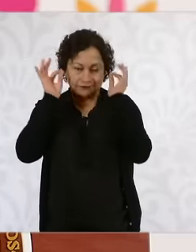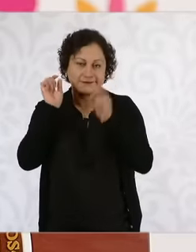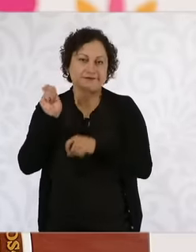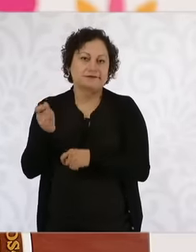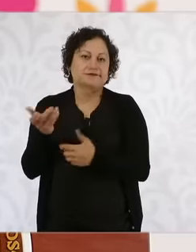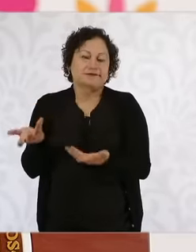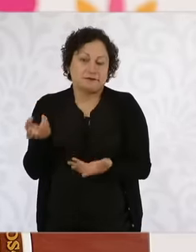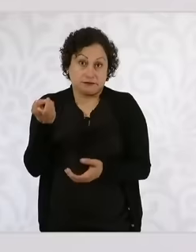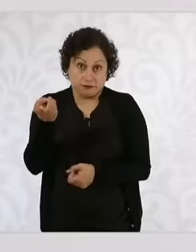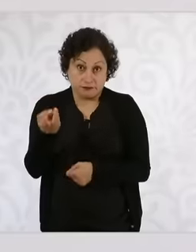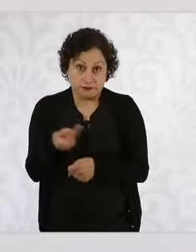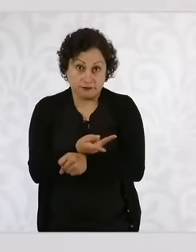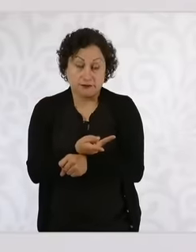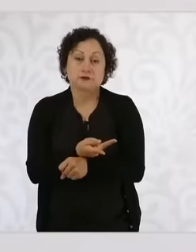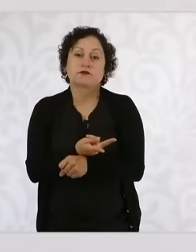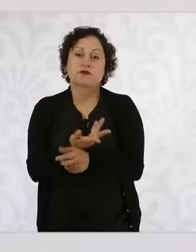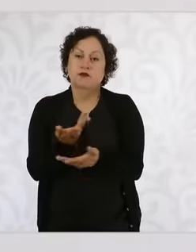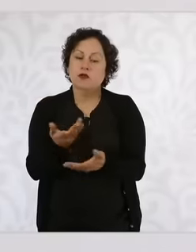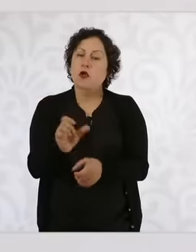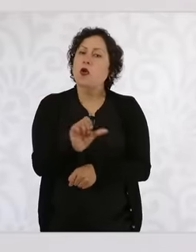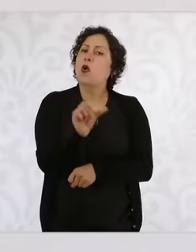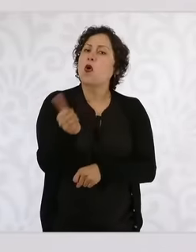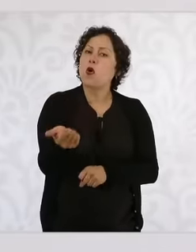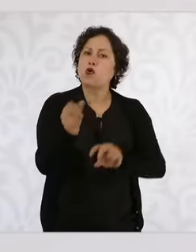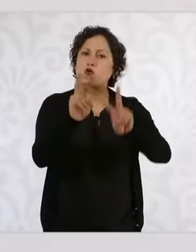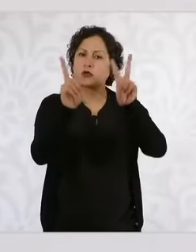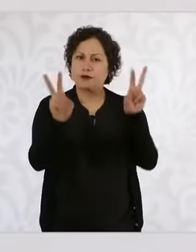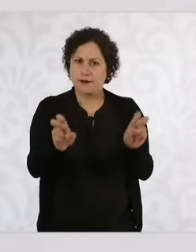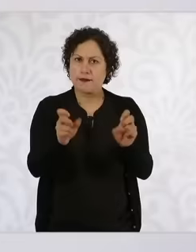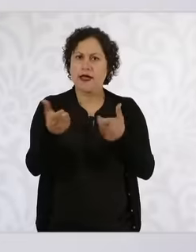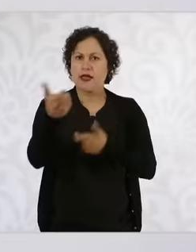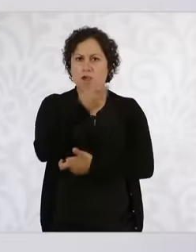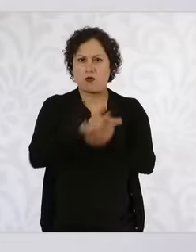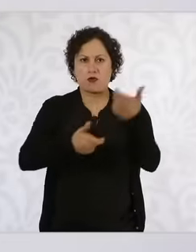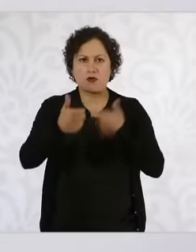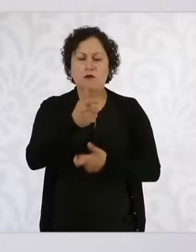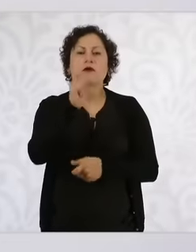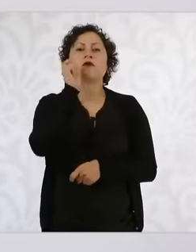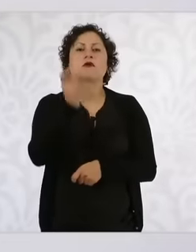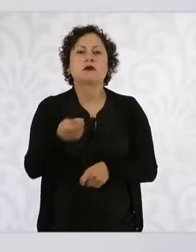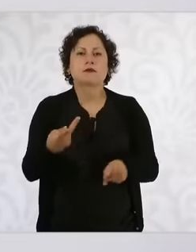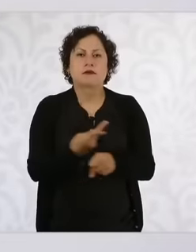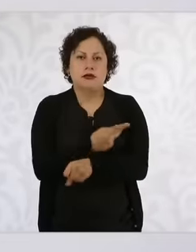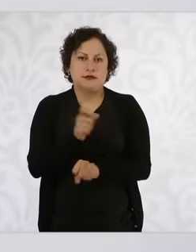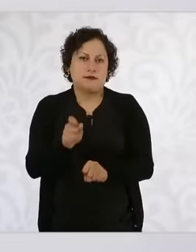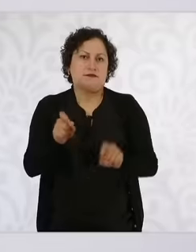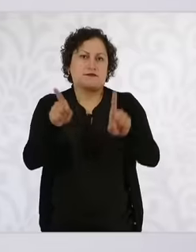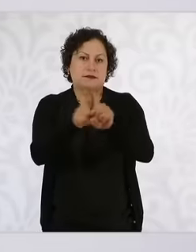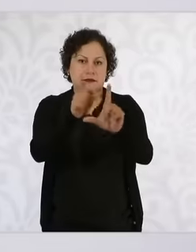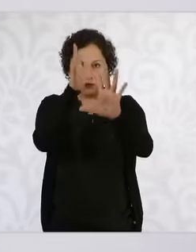and in economic terms, well, the treaty. trade we have with the United States